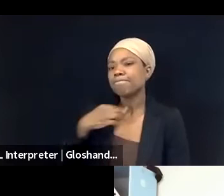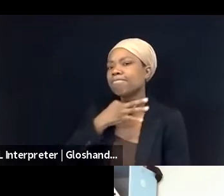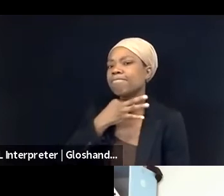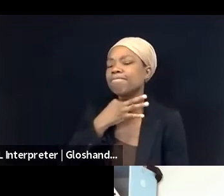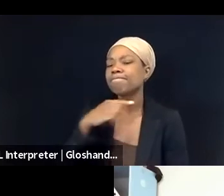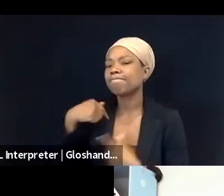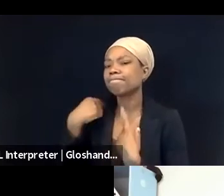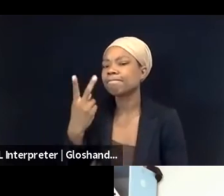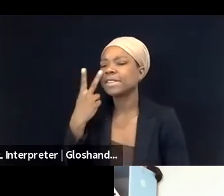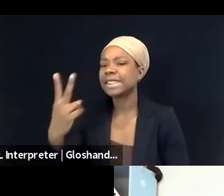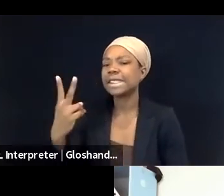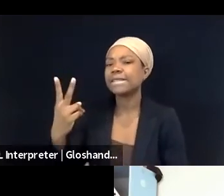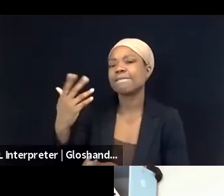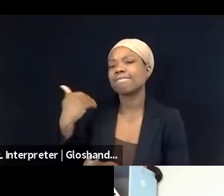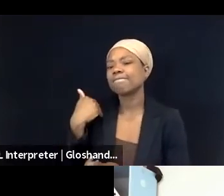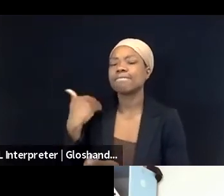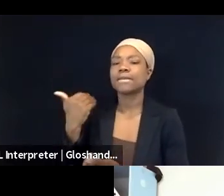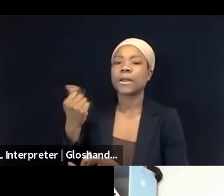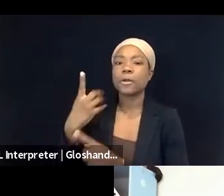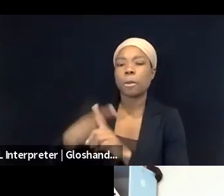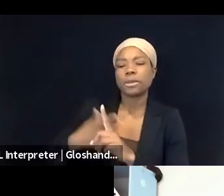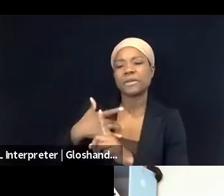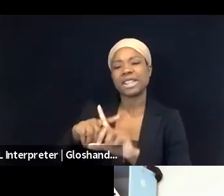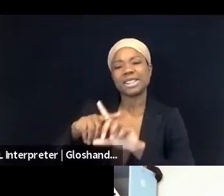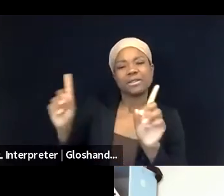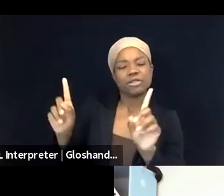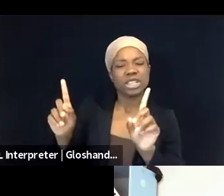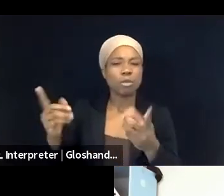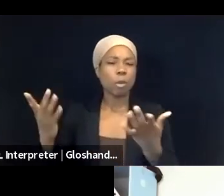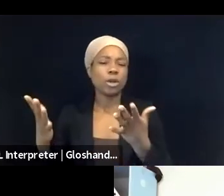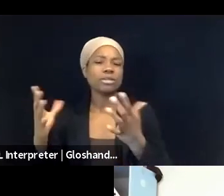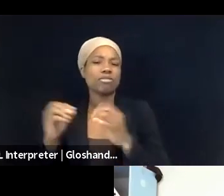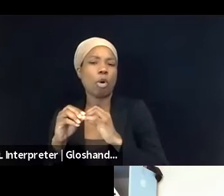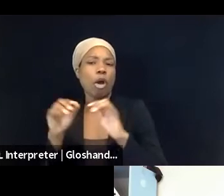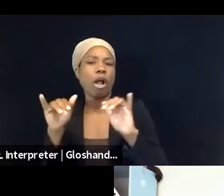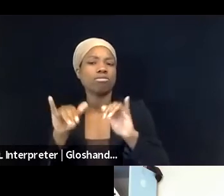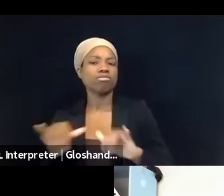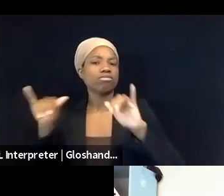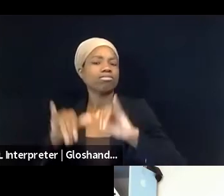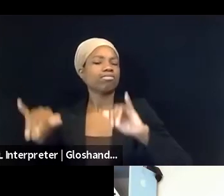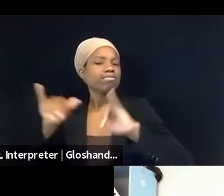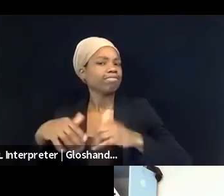and what has been more of the same? Yeah, so before speaking about the different,